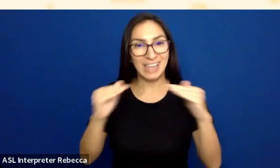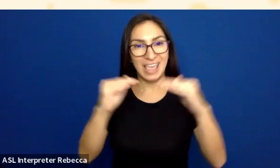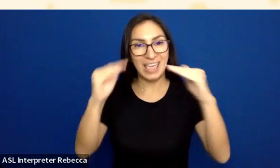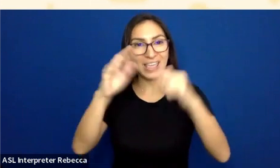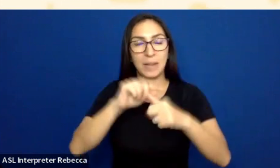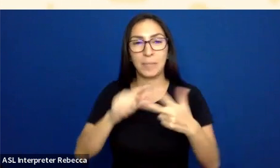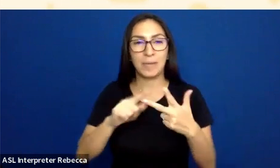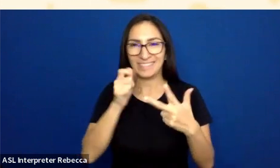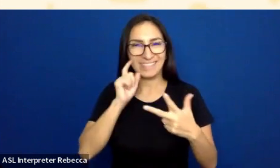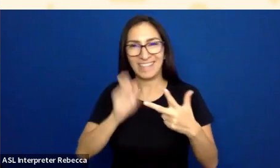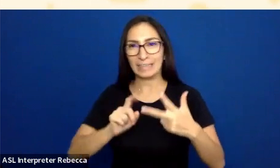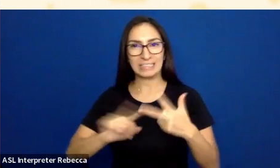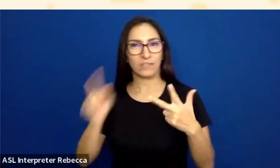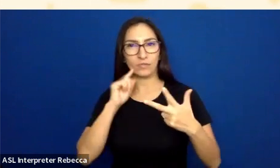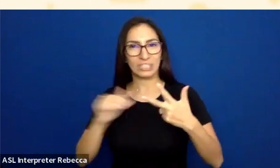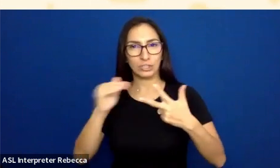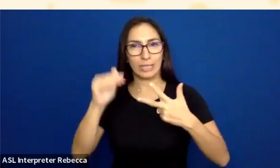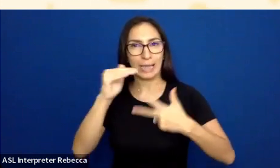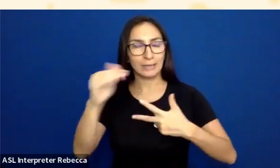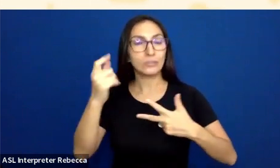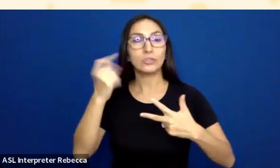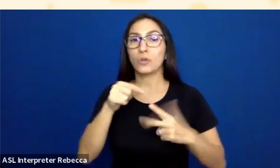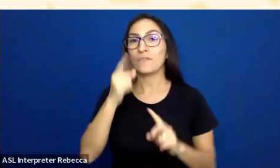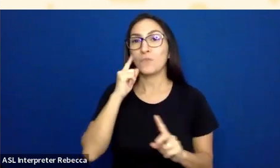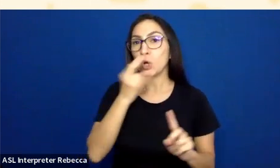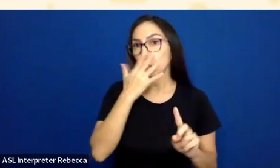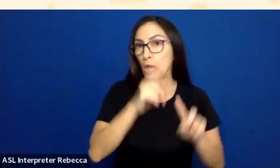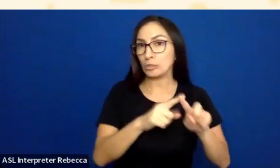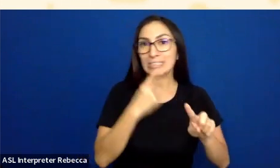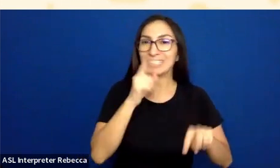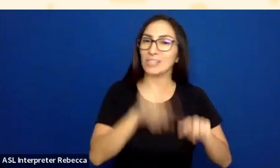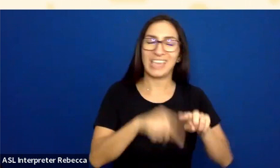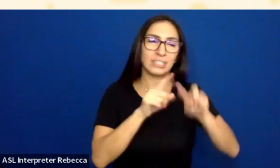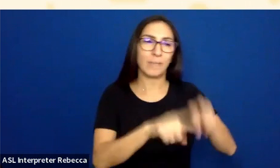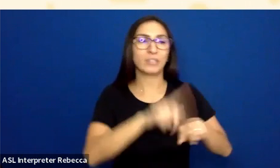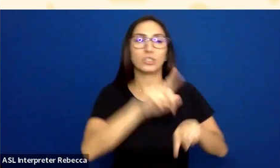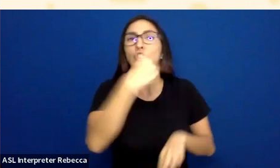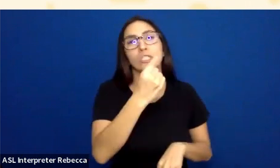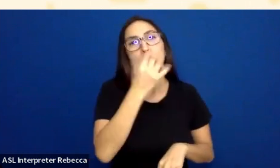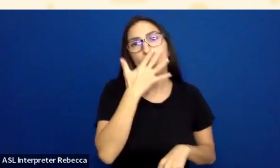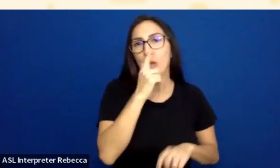And in the color one, it says you can’t rely on color alone, but it does not have a minimum contrast.